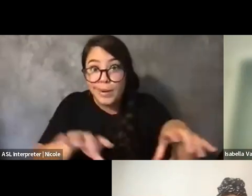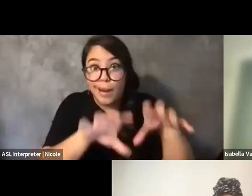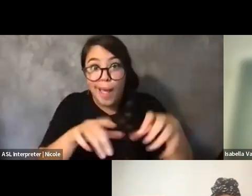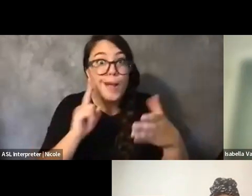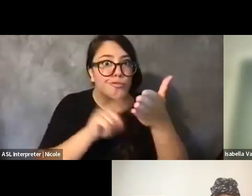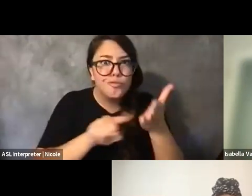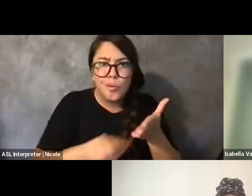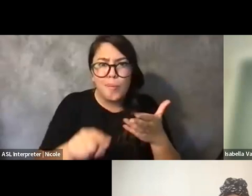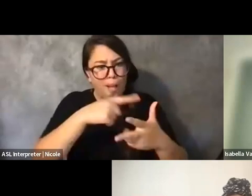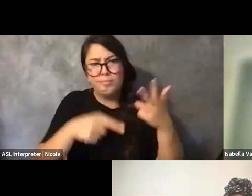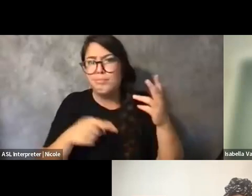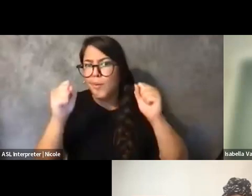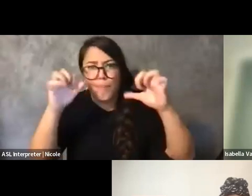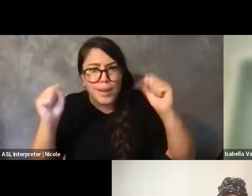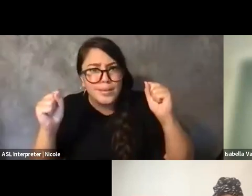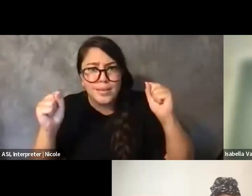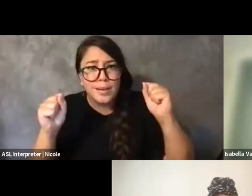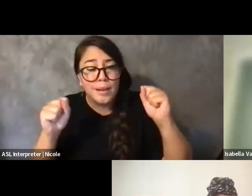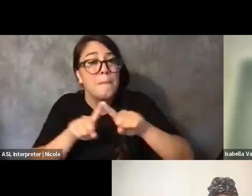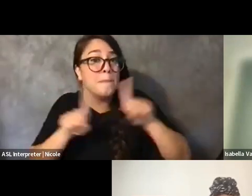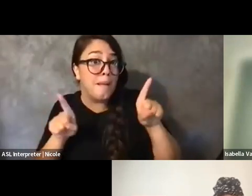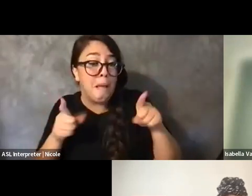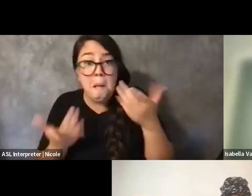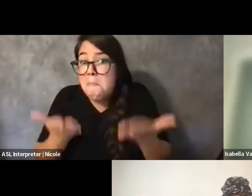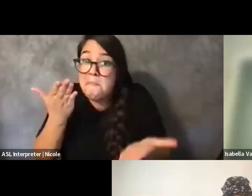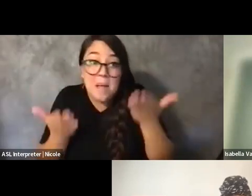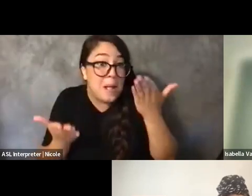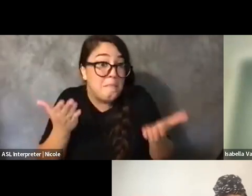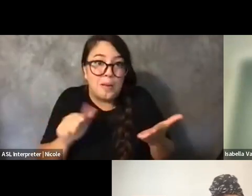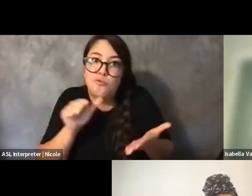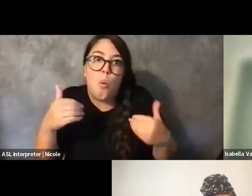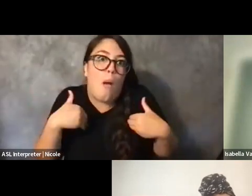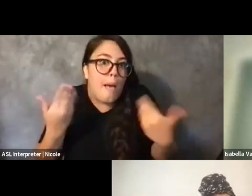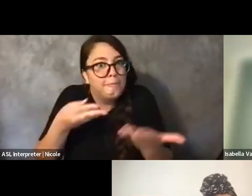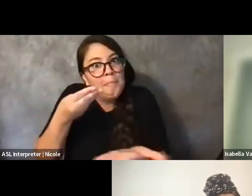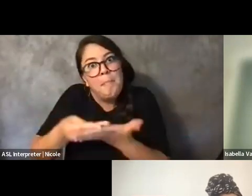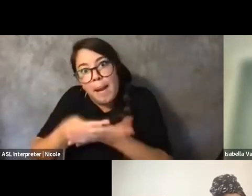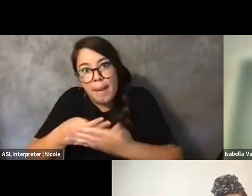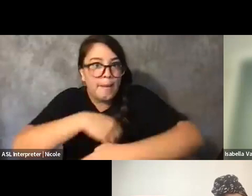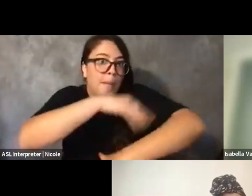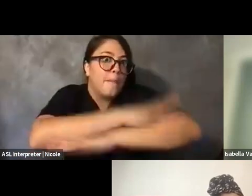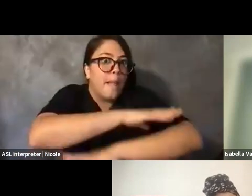And then, also like you might not have the funds or the platform to share